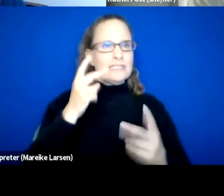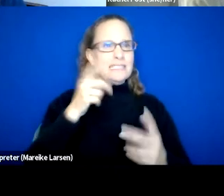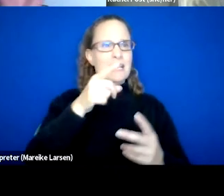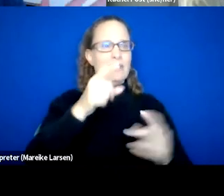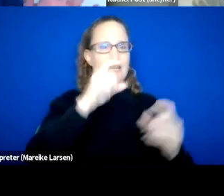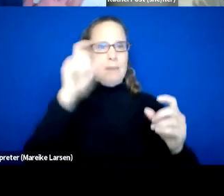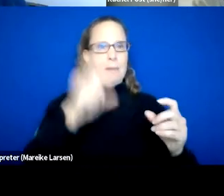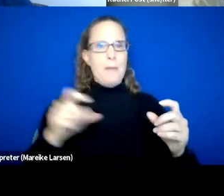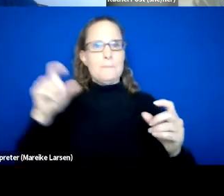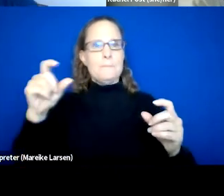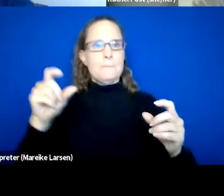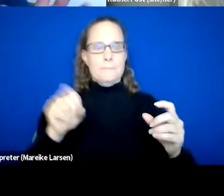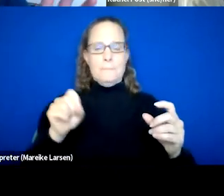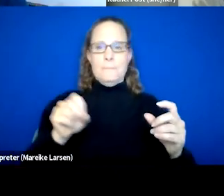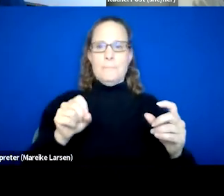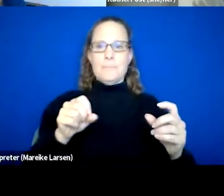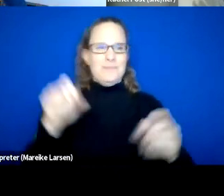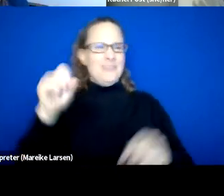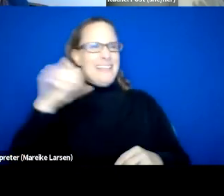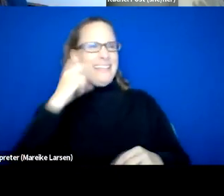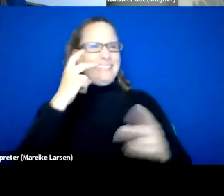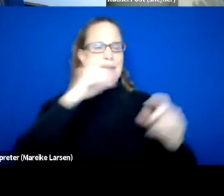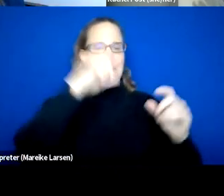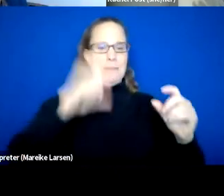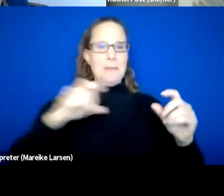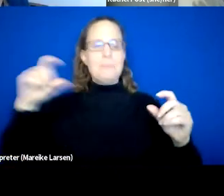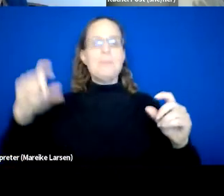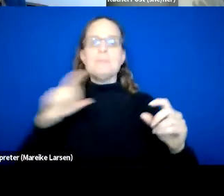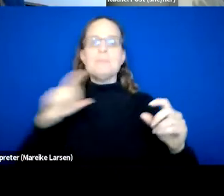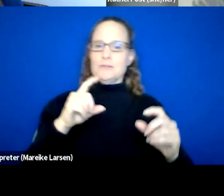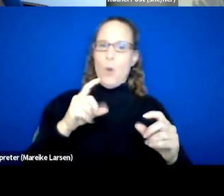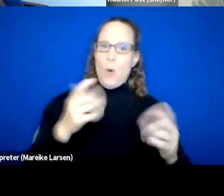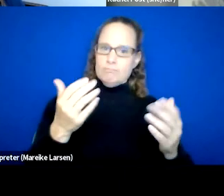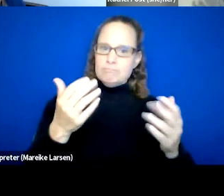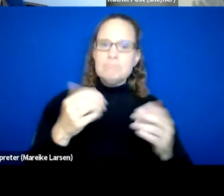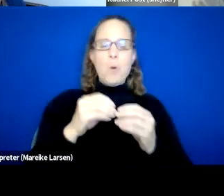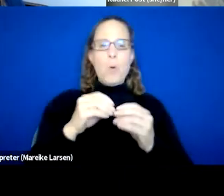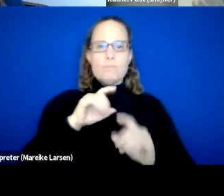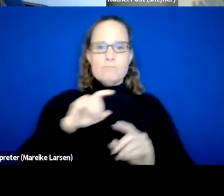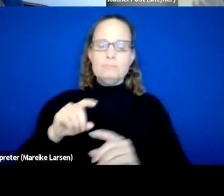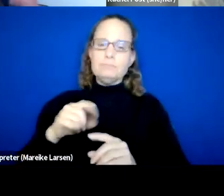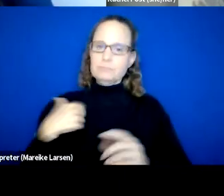I'm not always- Yes. Sharing on Zoom. I see them. So keep those coming. We're gonna compile those, it's always great to hear